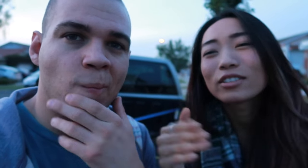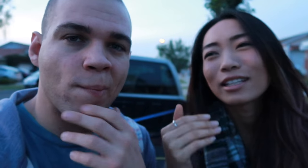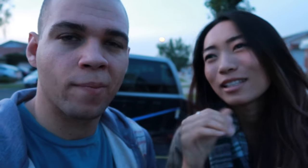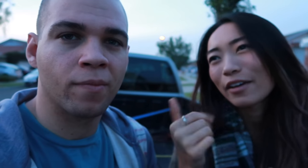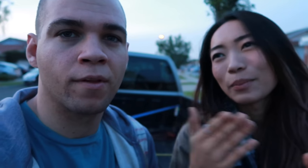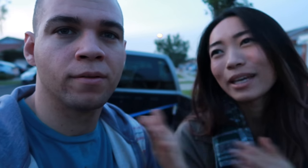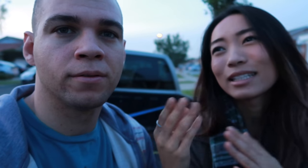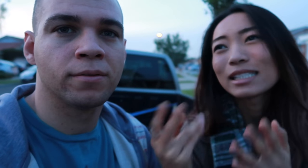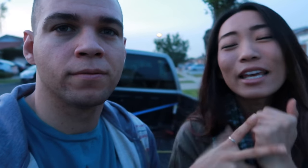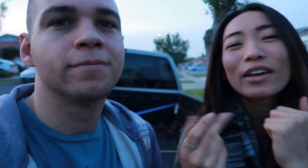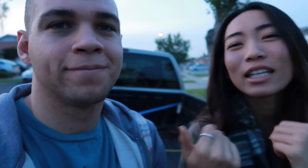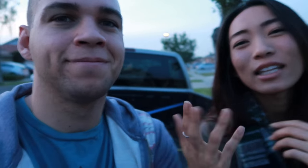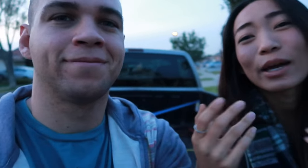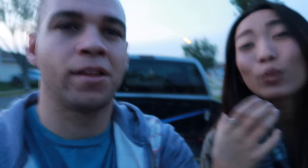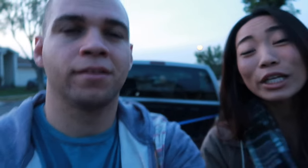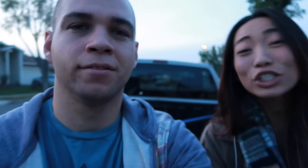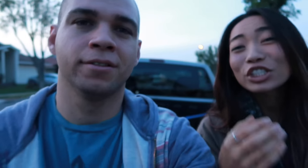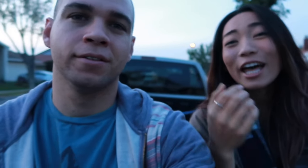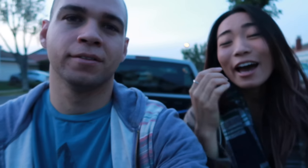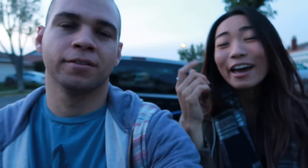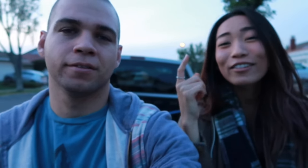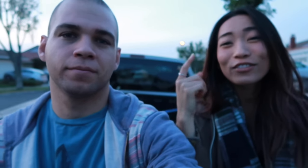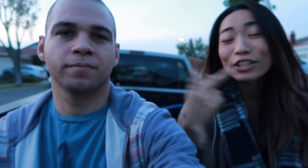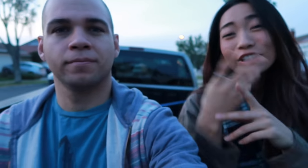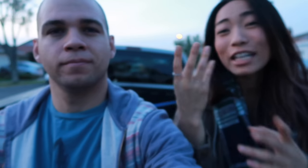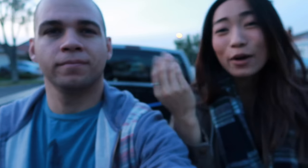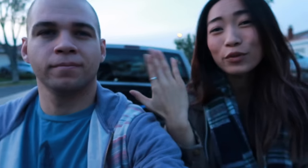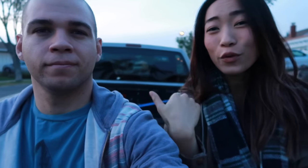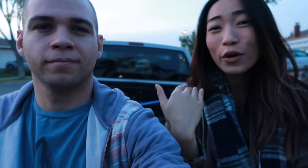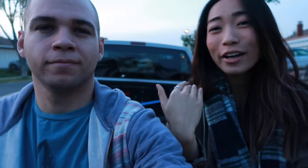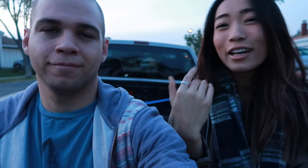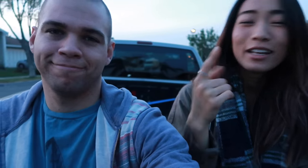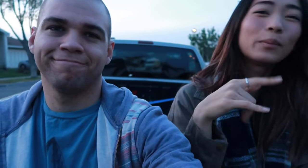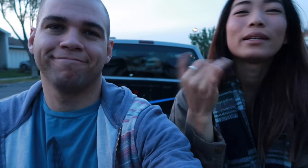I didn't have a plan to save anything. I wish that I figured it out before but